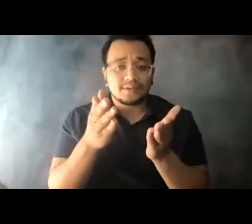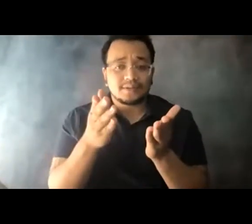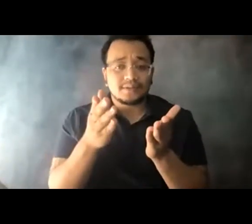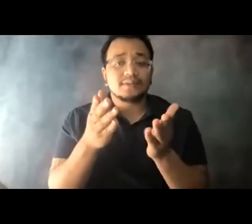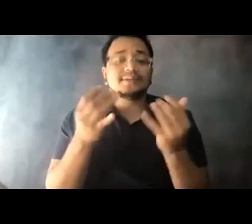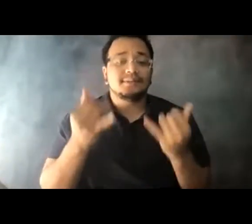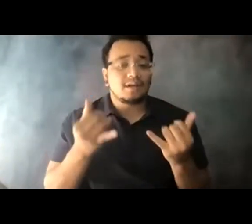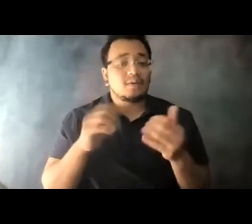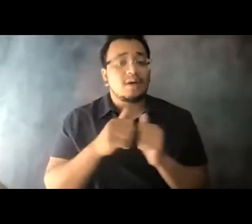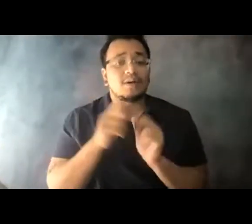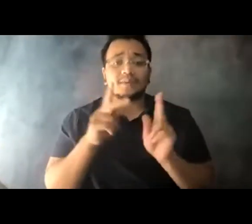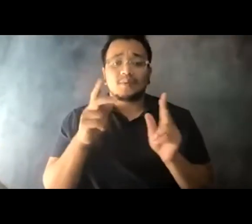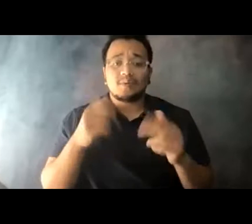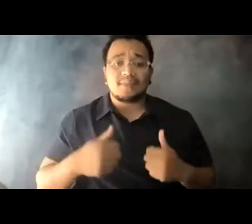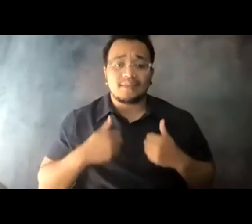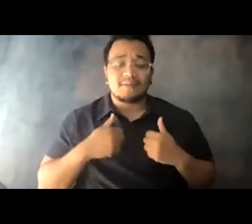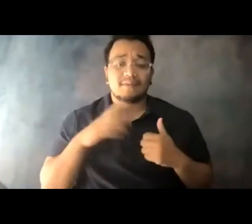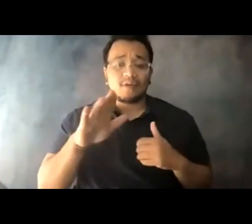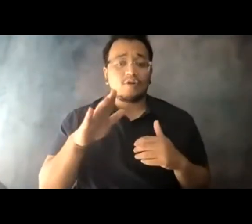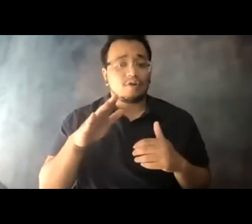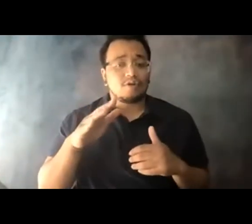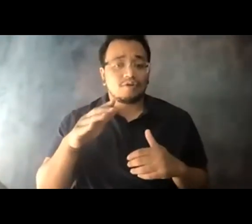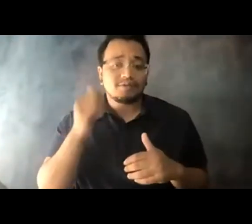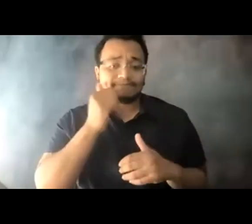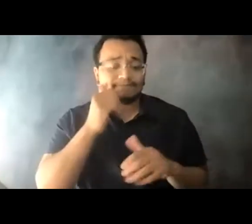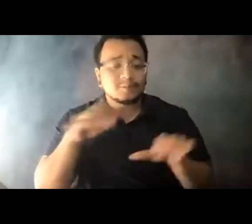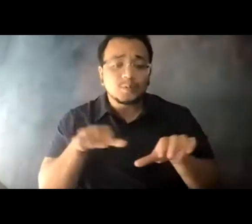their lives could change as masks may return to common 14:04:21 usage.